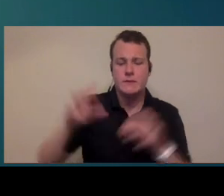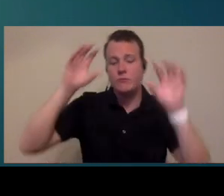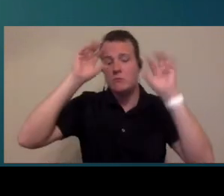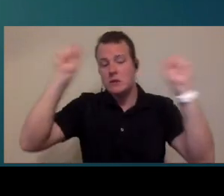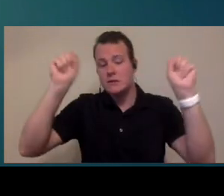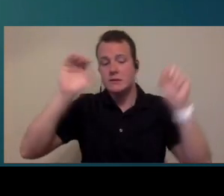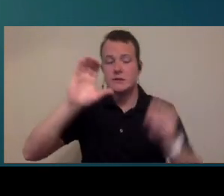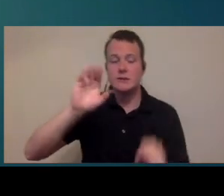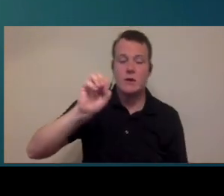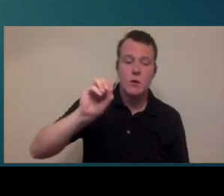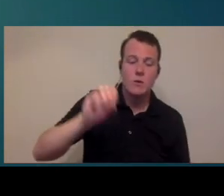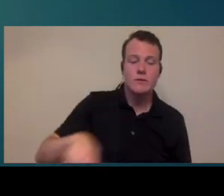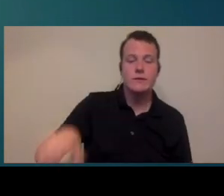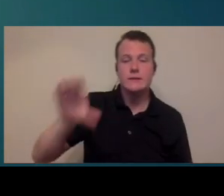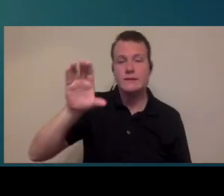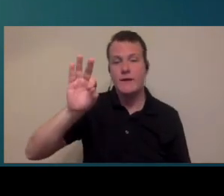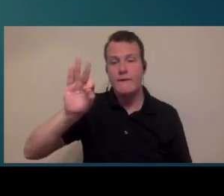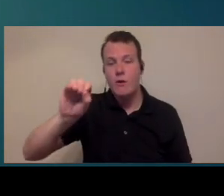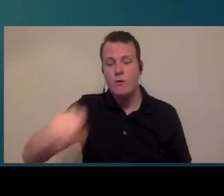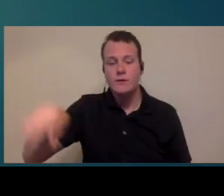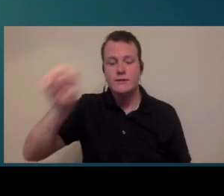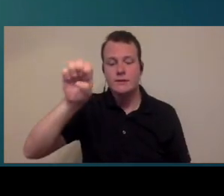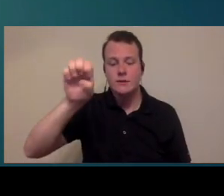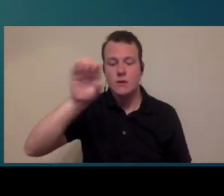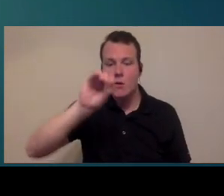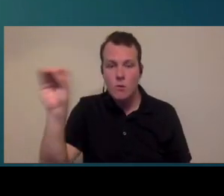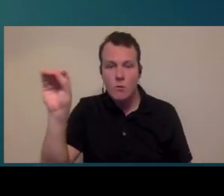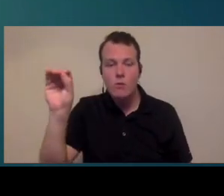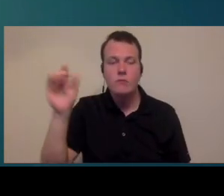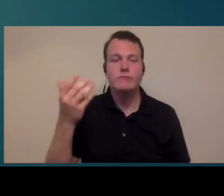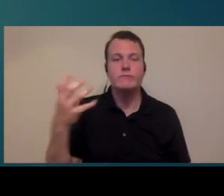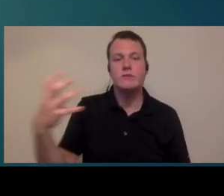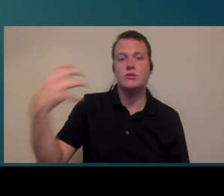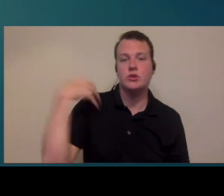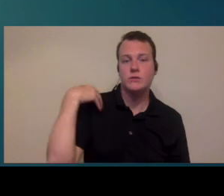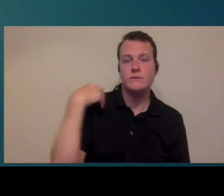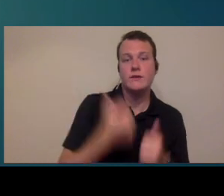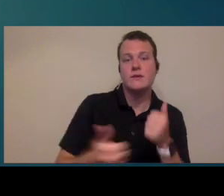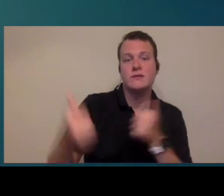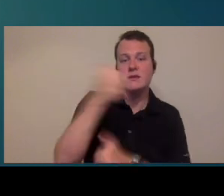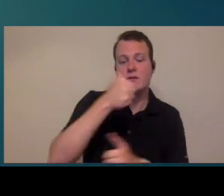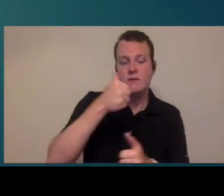know president CEO CFO CEO oh so those are gonna be things like chief executive